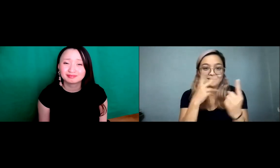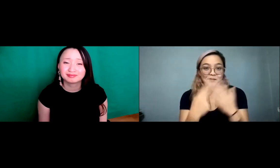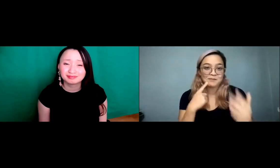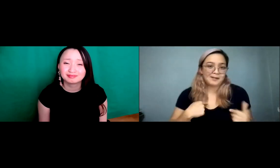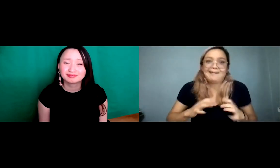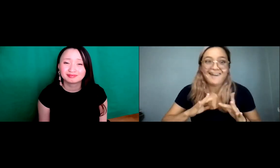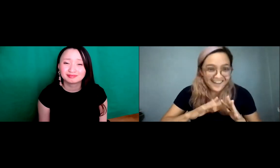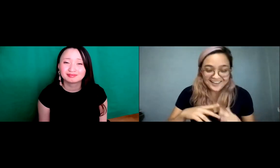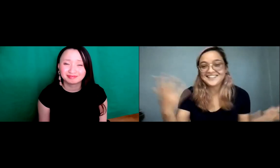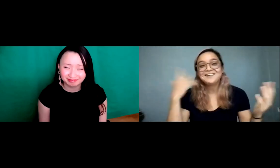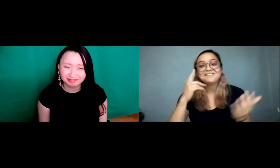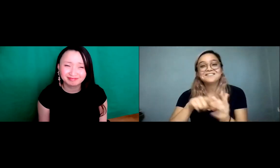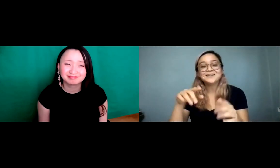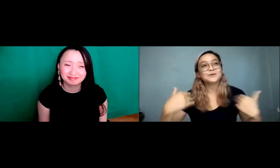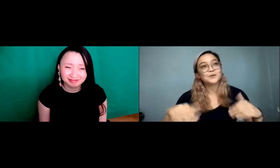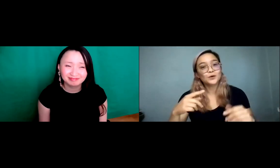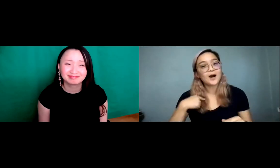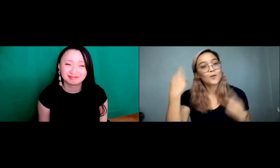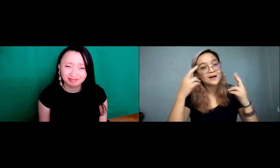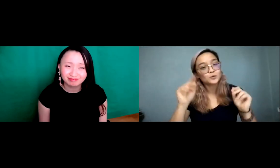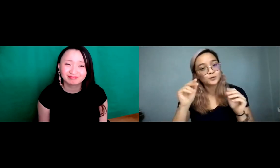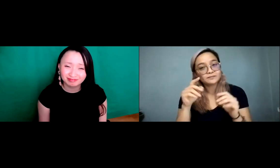Or maybe it would be great if I could have two interpreters one that's Hispanic one that's